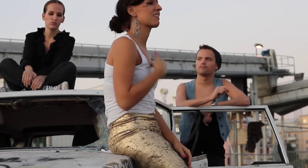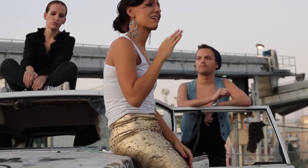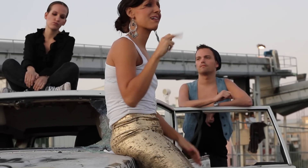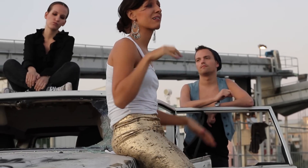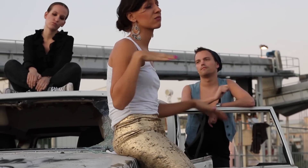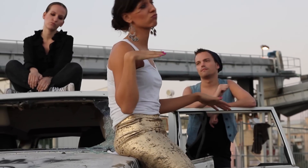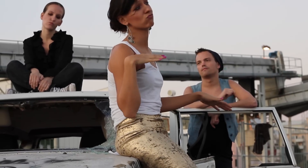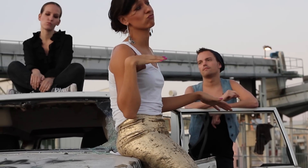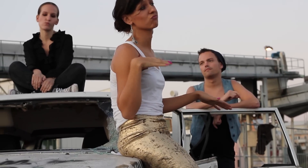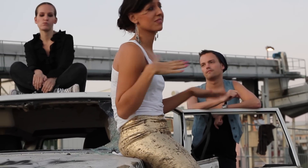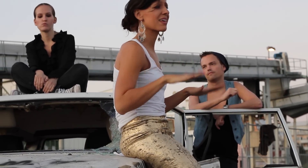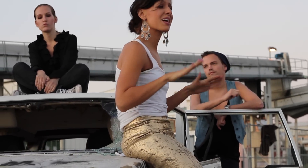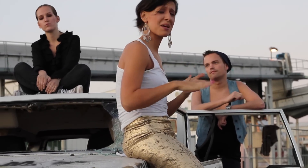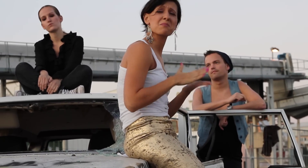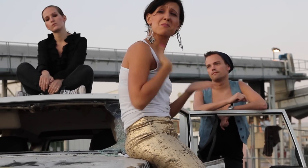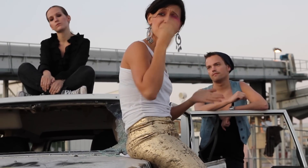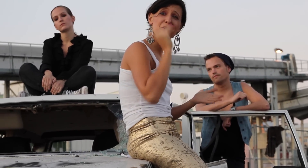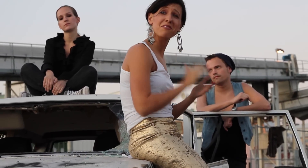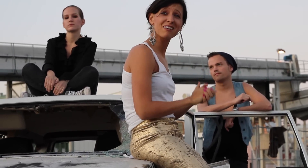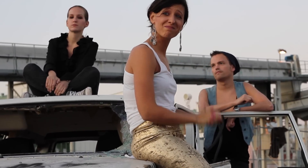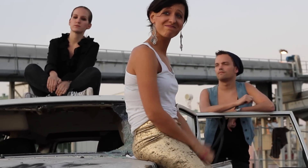I'd rather be at home with Ray